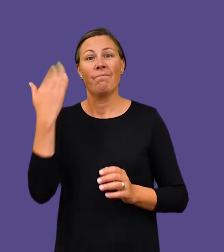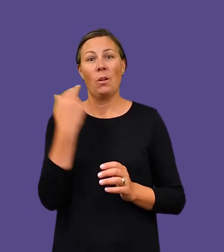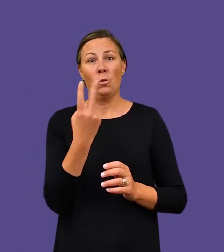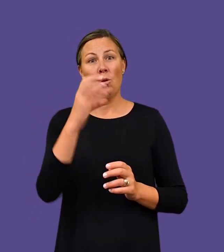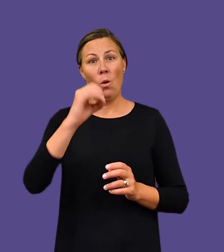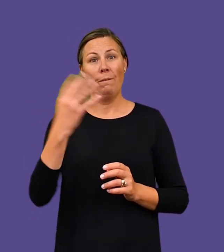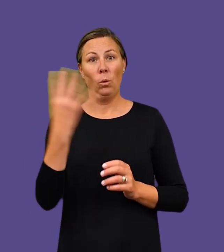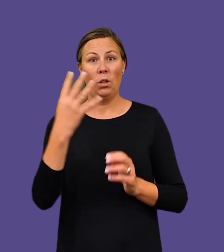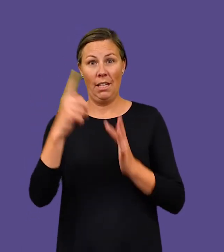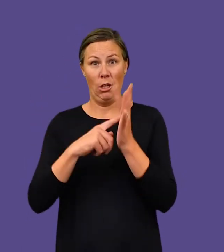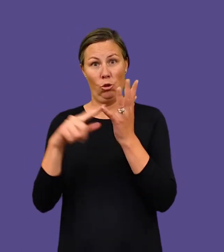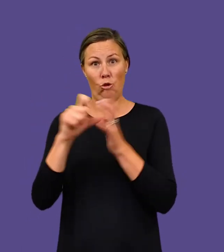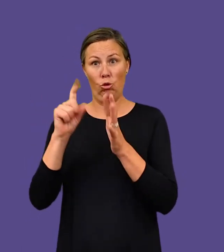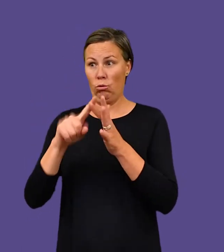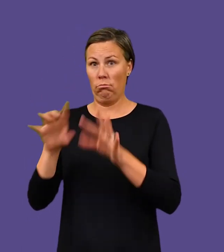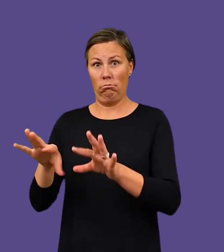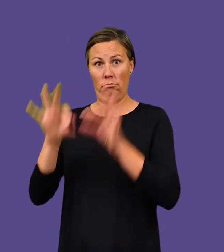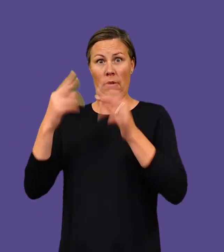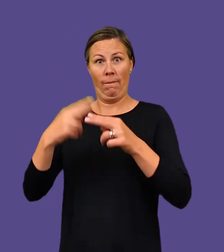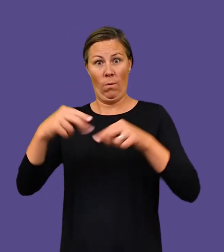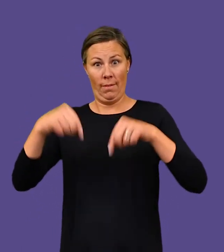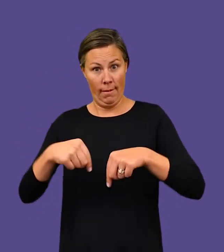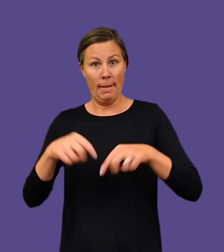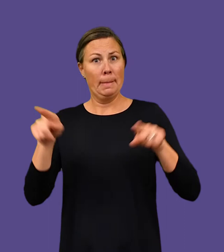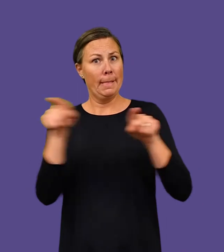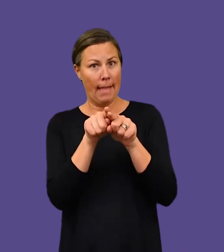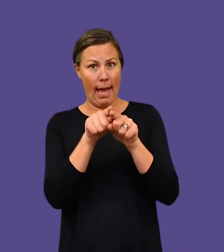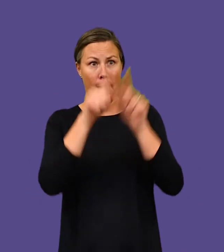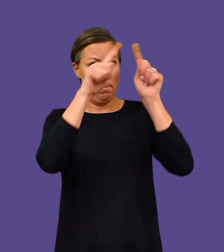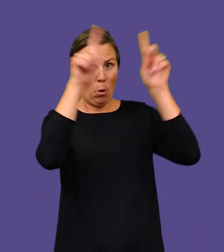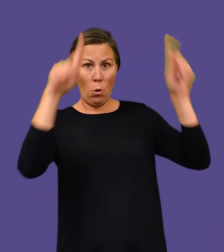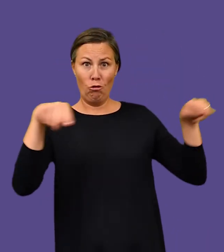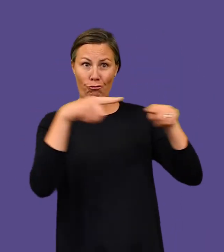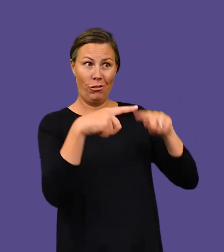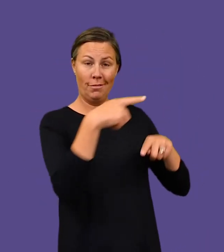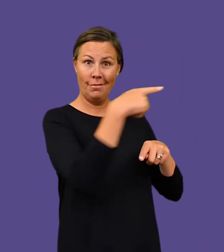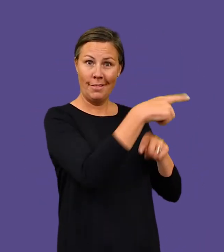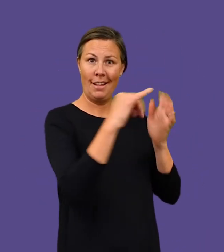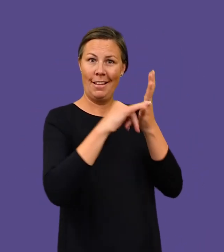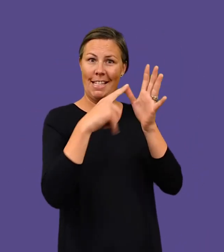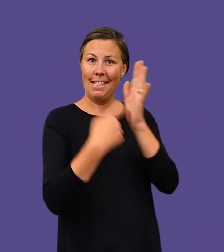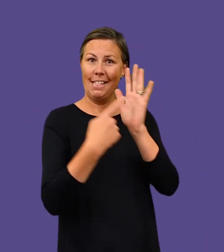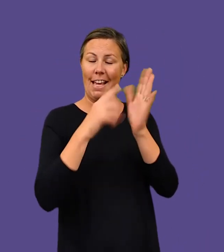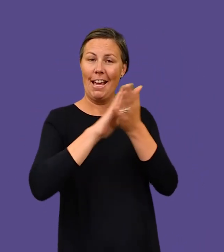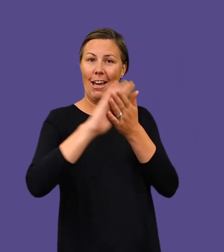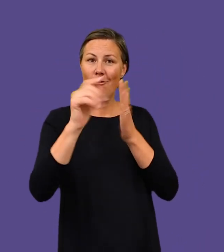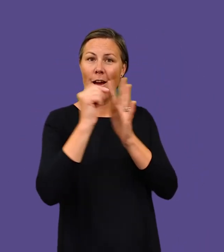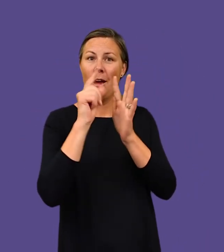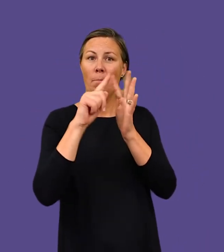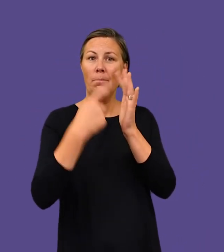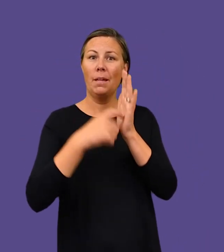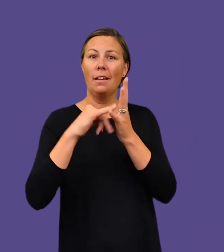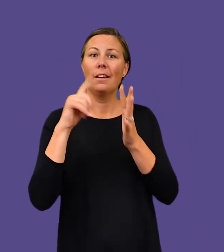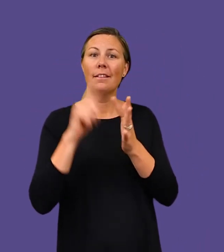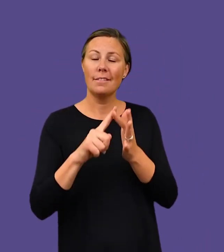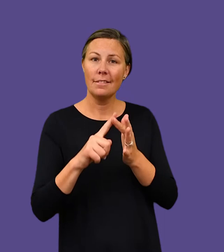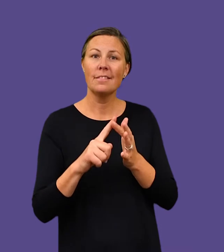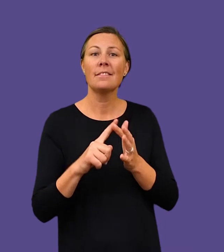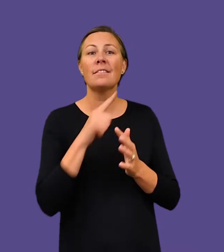In 2014, Jude Rae was an Archibald finalist with a portrait of actor Sarah Peirse.